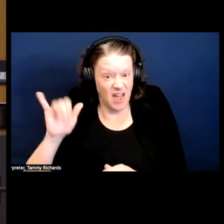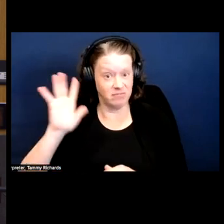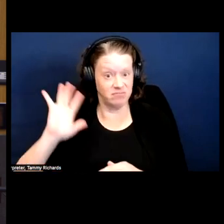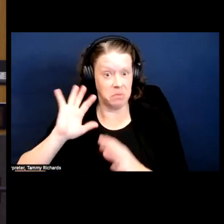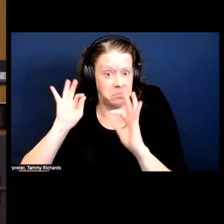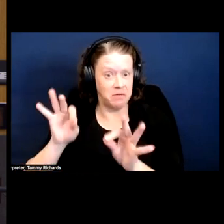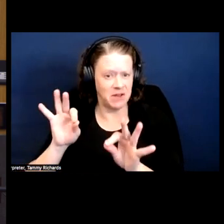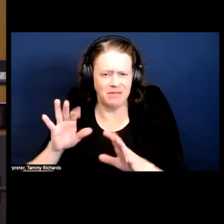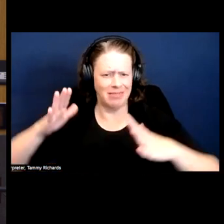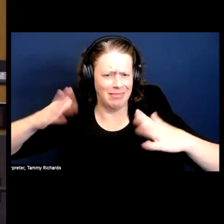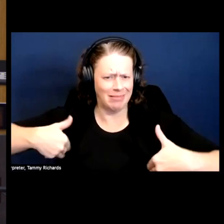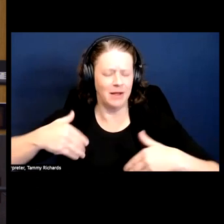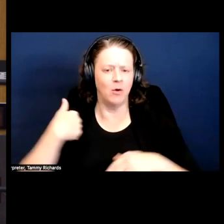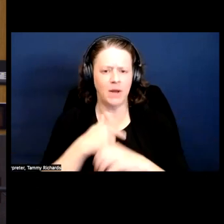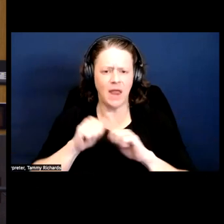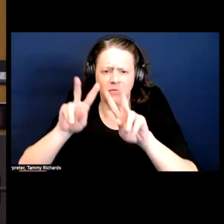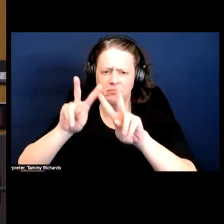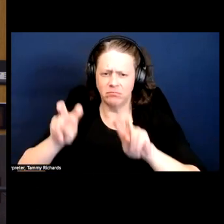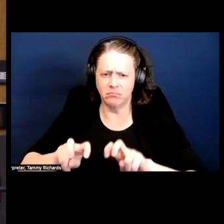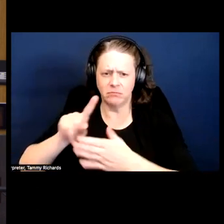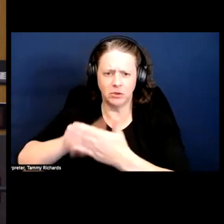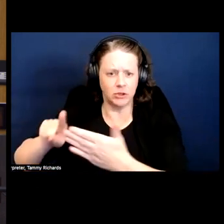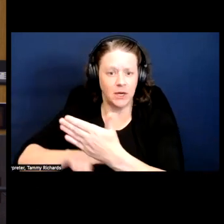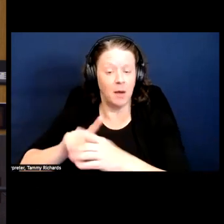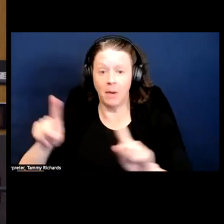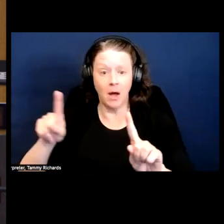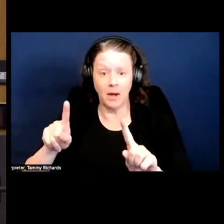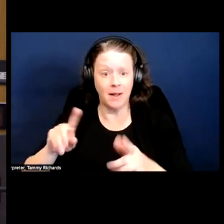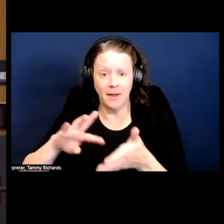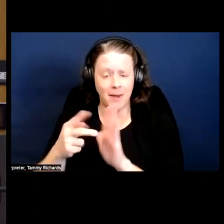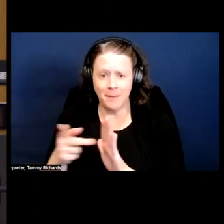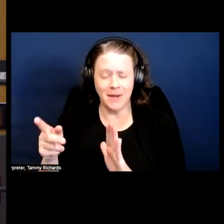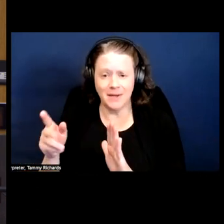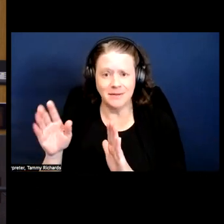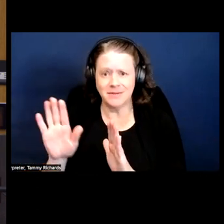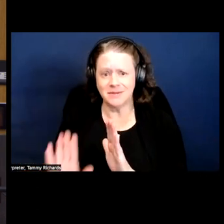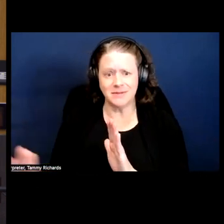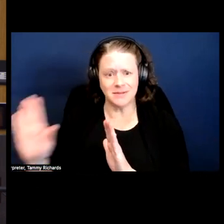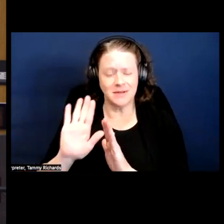There are things we can go in and critique, but that doesn't diminish the reality of the